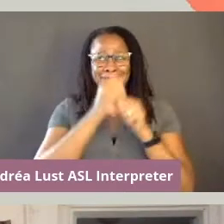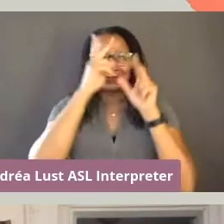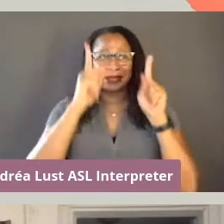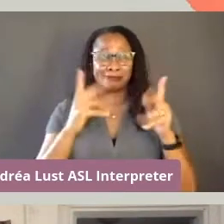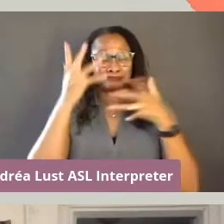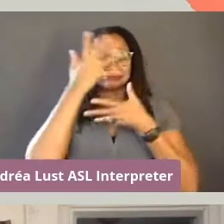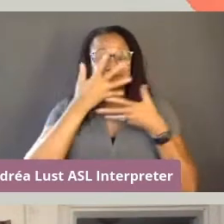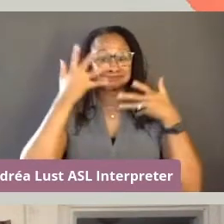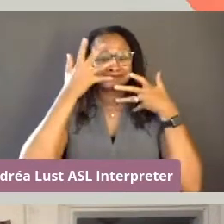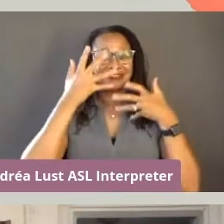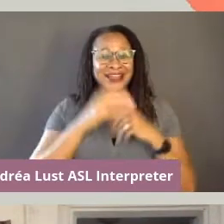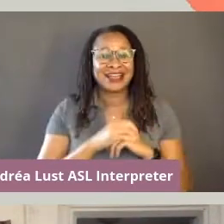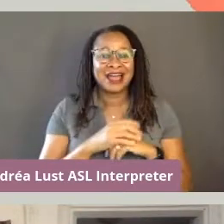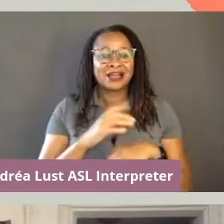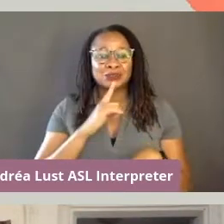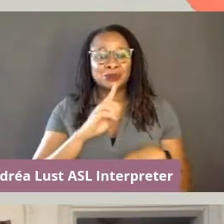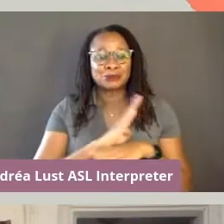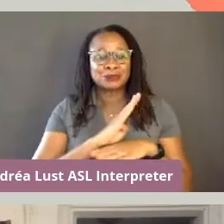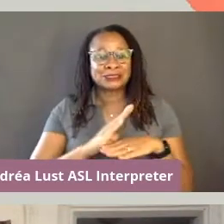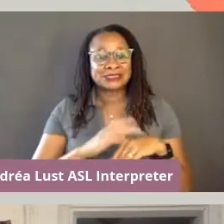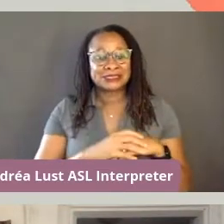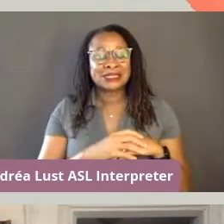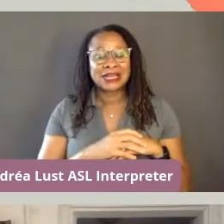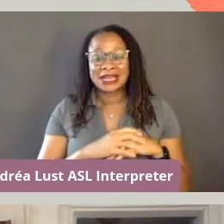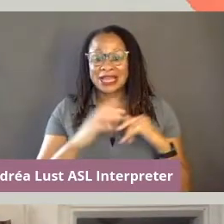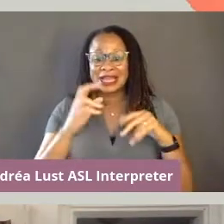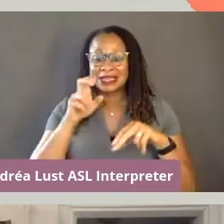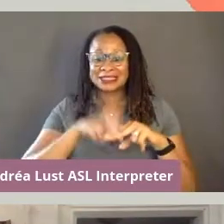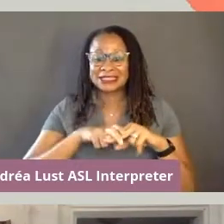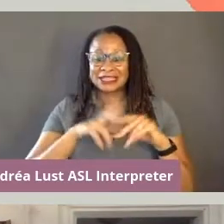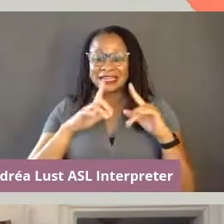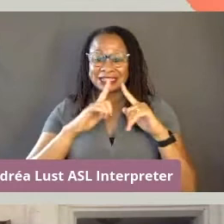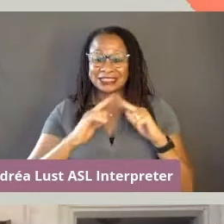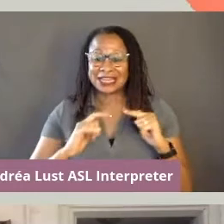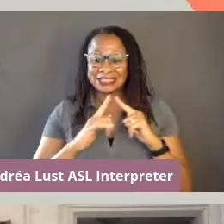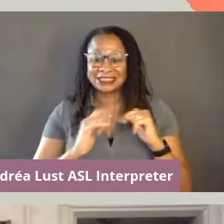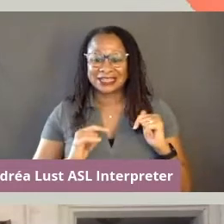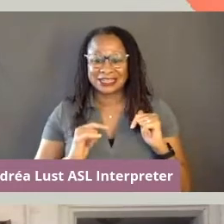I am actually sitting in a tent in a campground